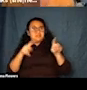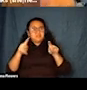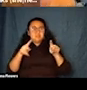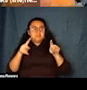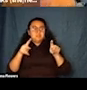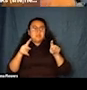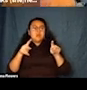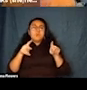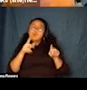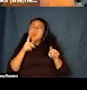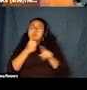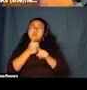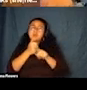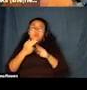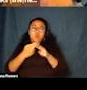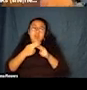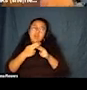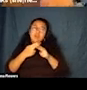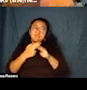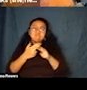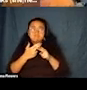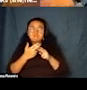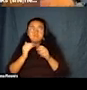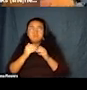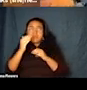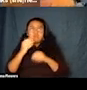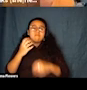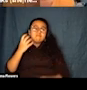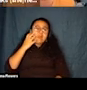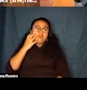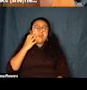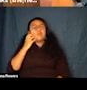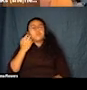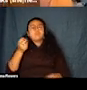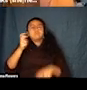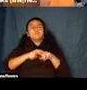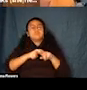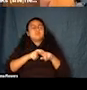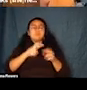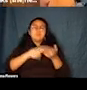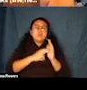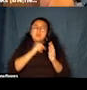And we also similarly at some of our screenings will put out bean bags and encourage people to be able to